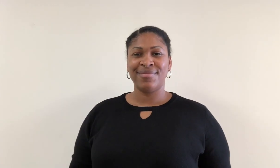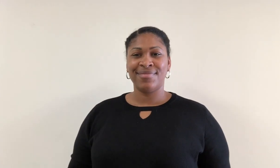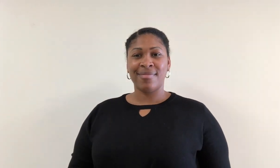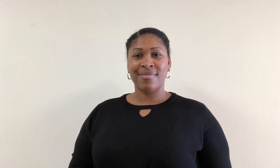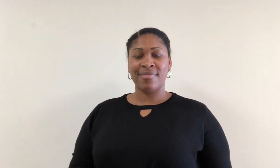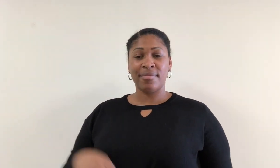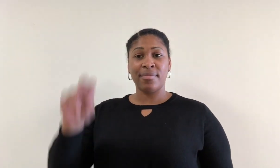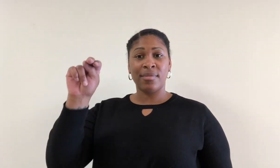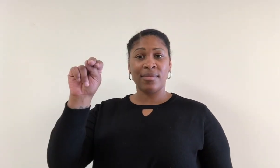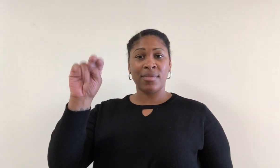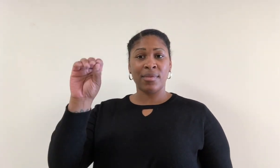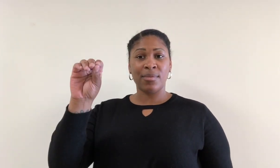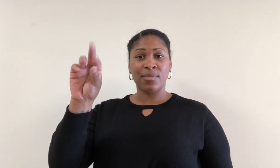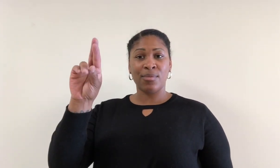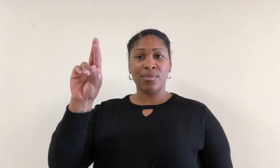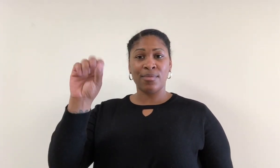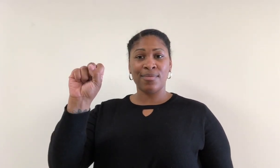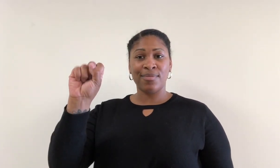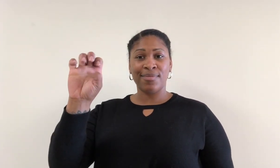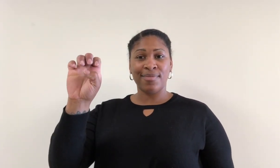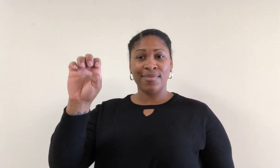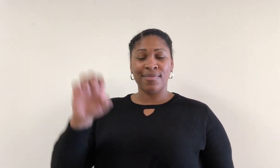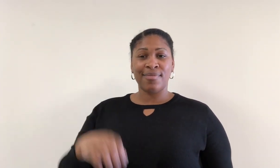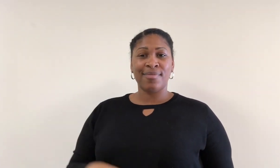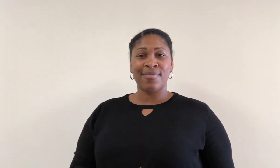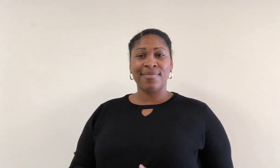Norse